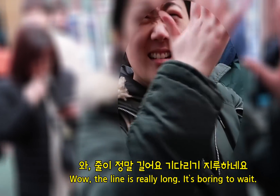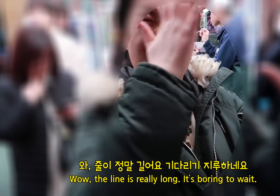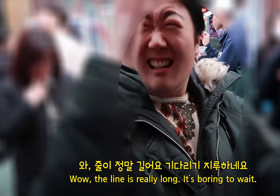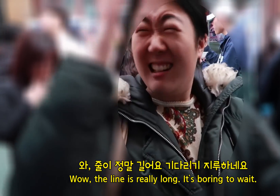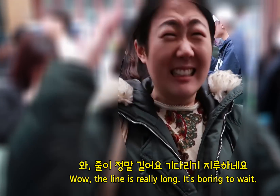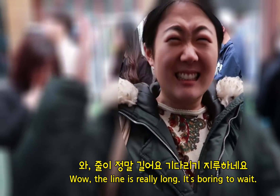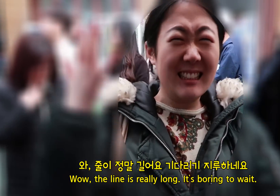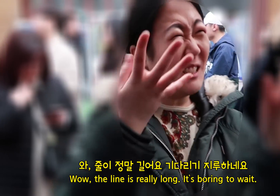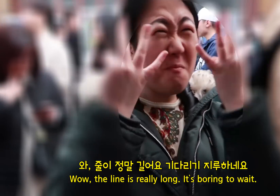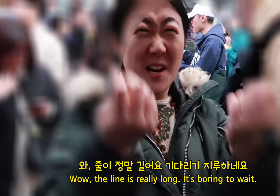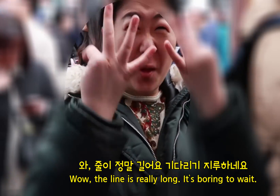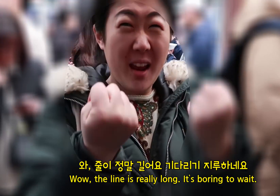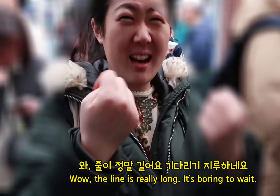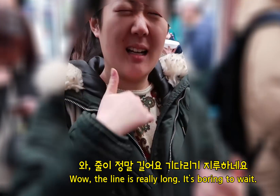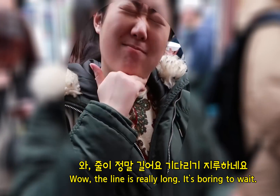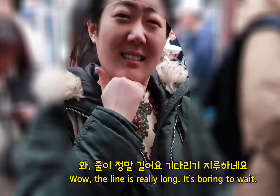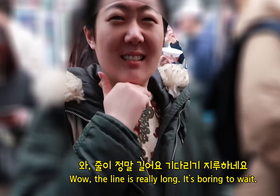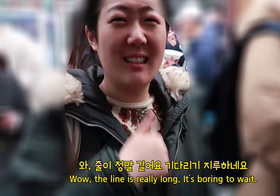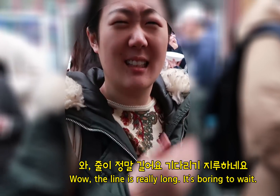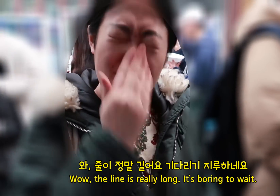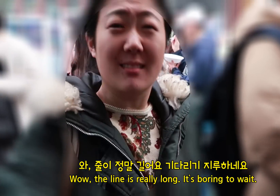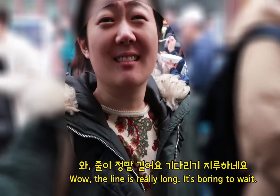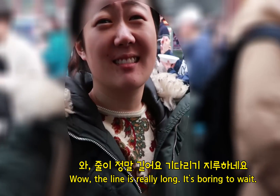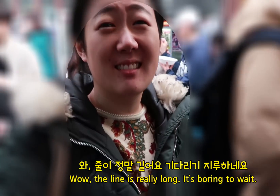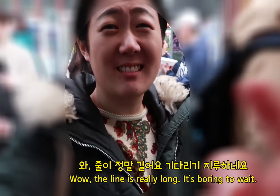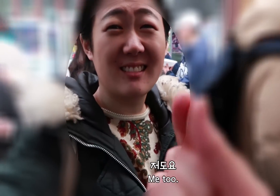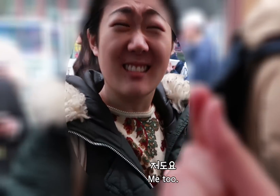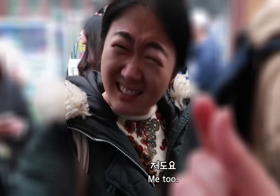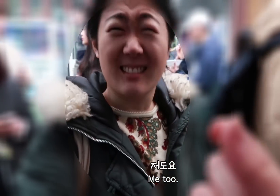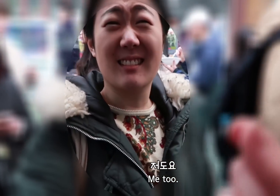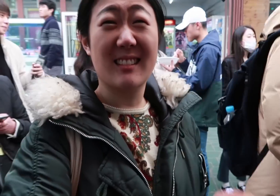Wow, the line is really long. It’s boring to wait. - Me too.